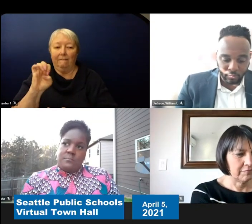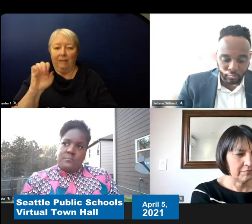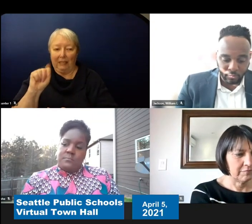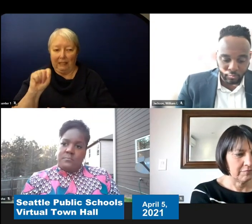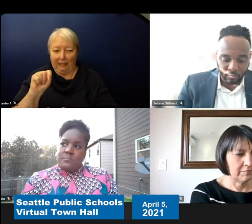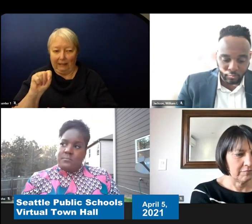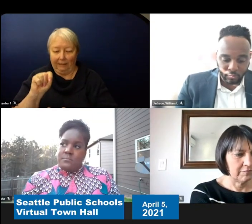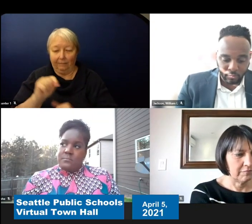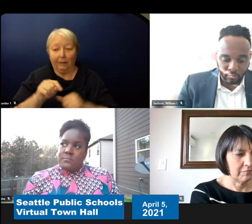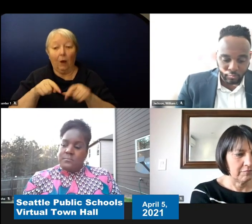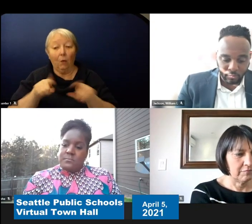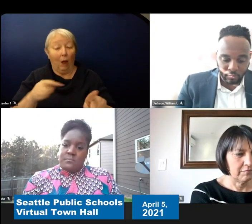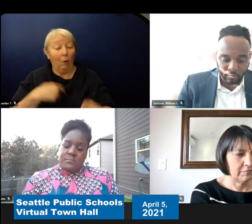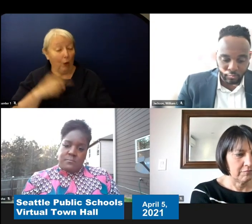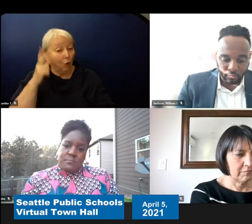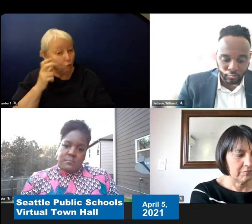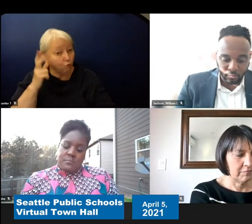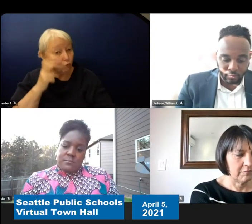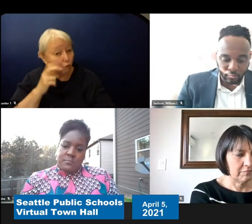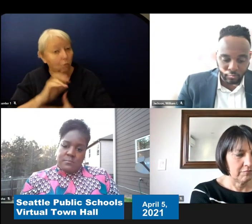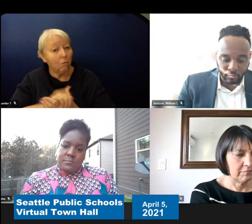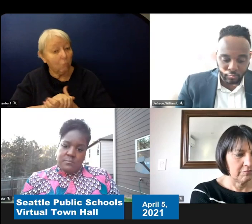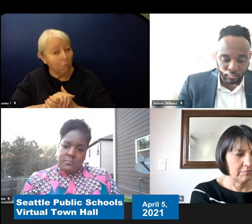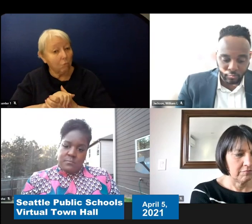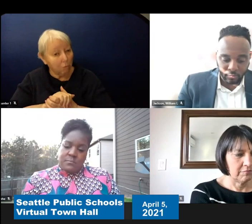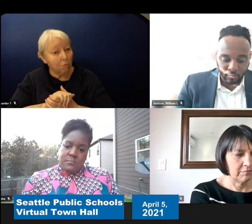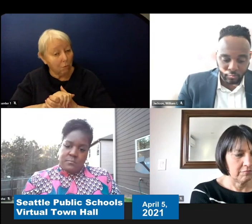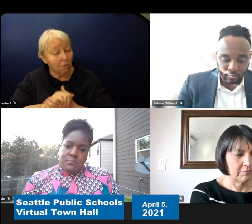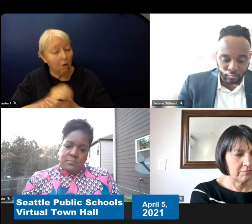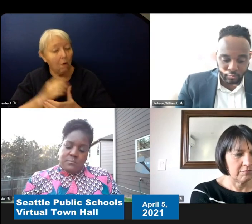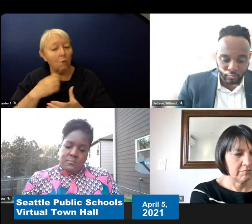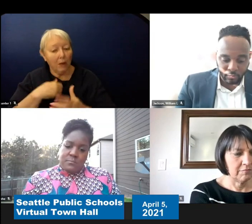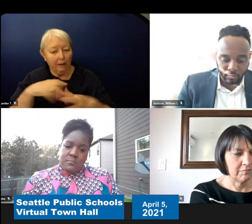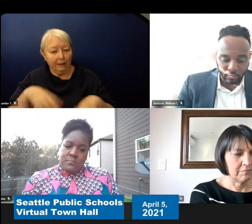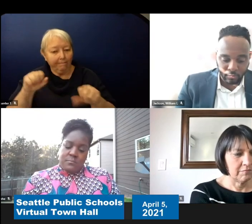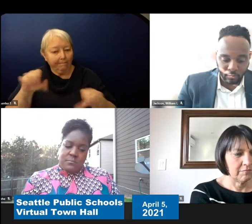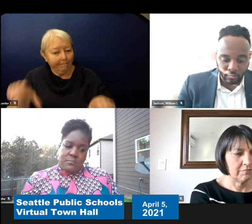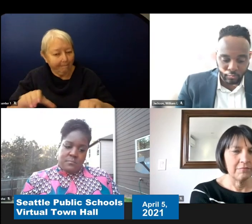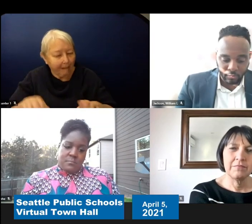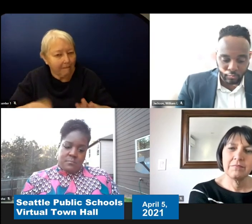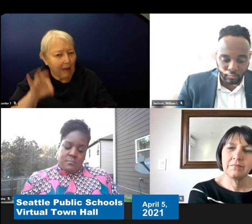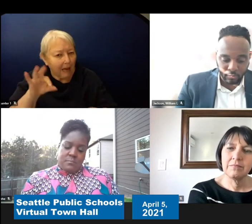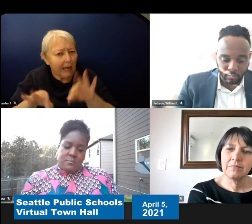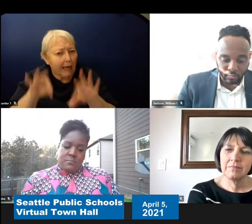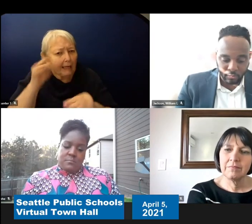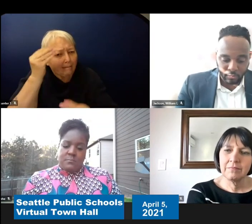in reaching out to find out as soon as we could and anticipating that this might come.